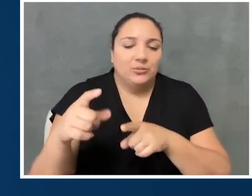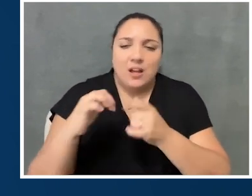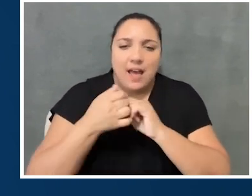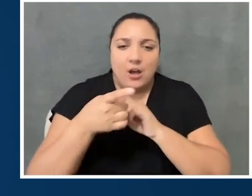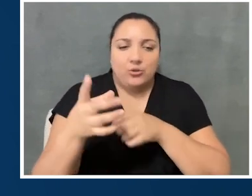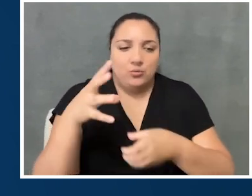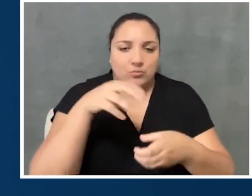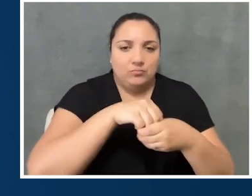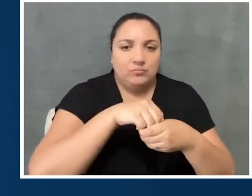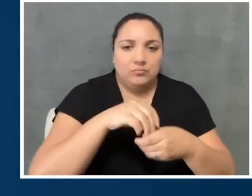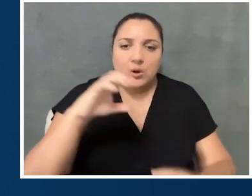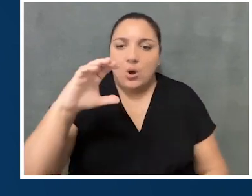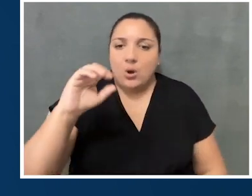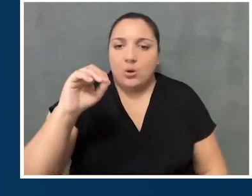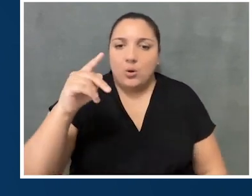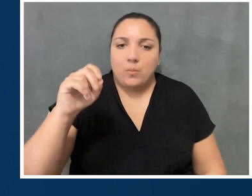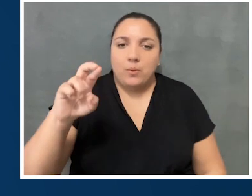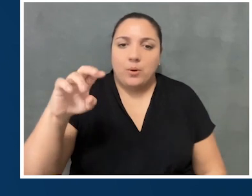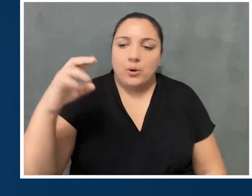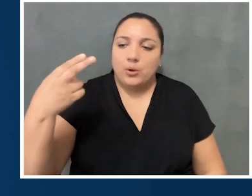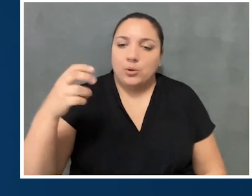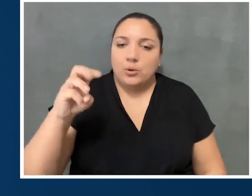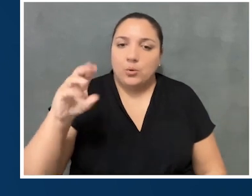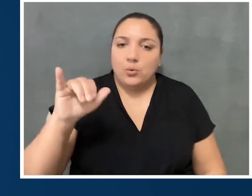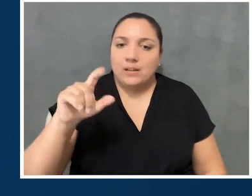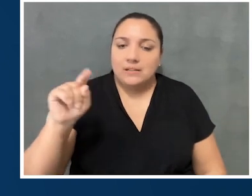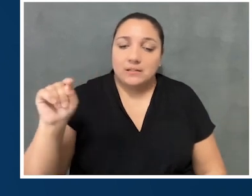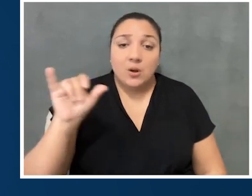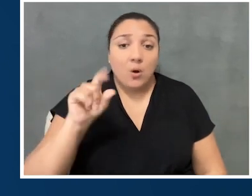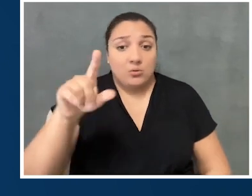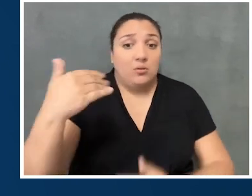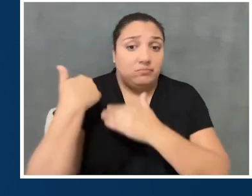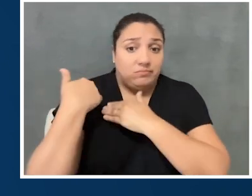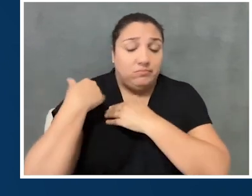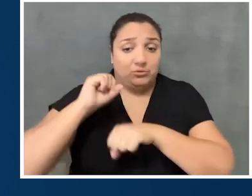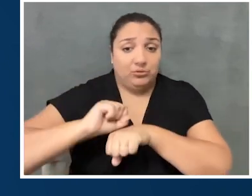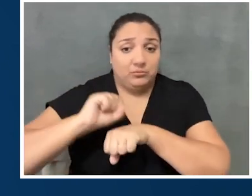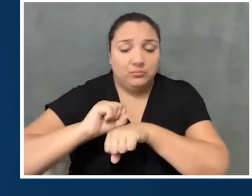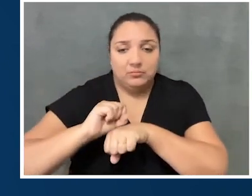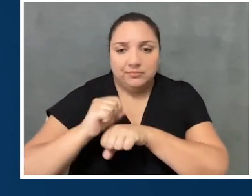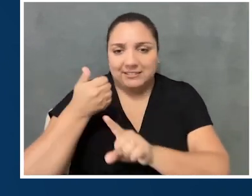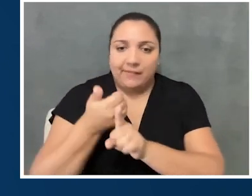but also the role of an accessibility coordinator in and of itself, and why it's so important.